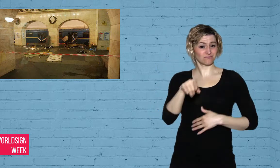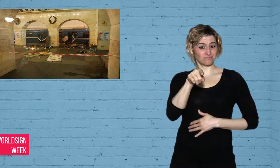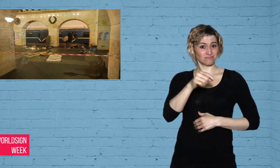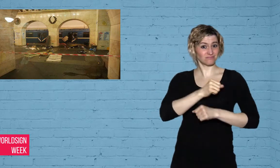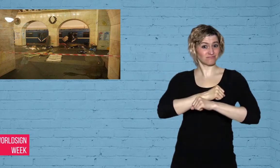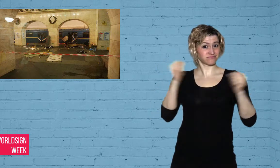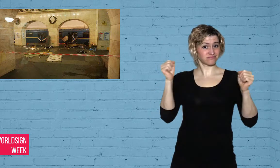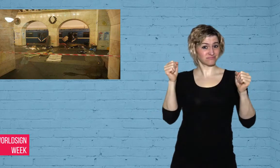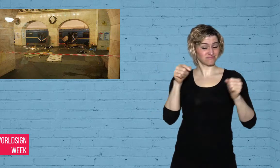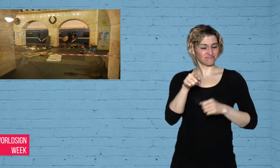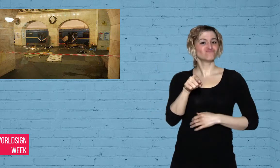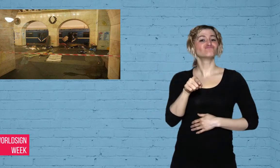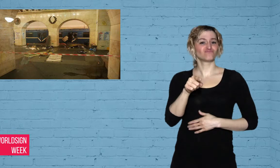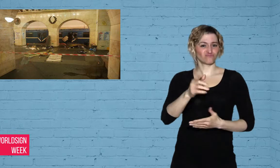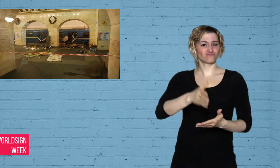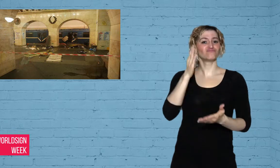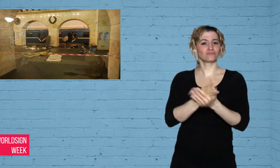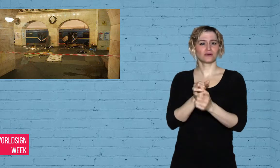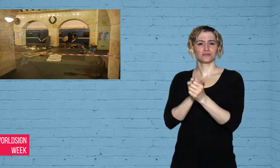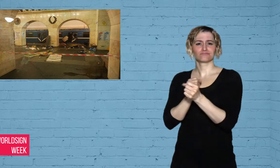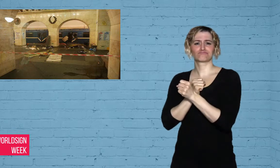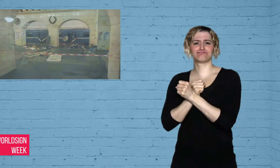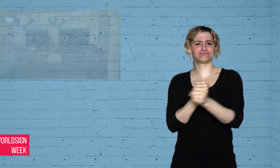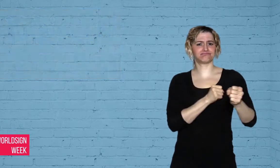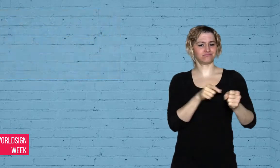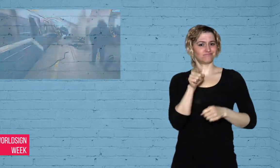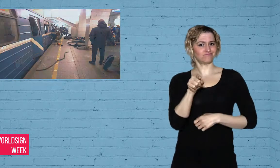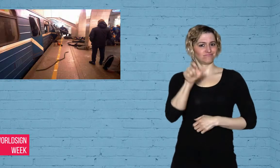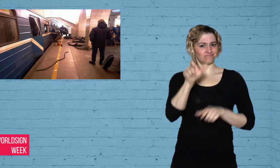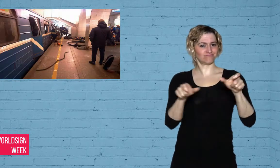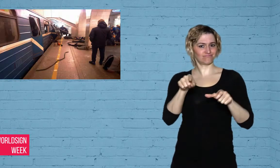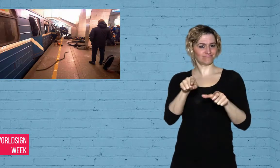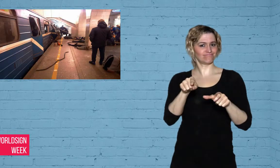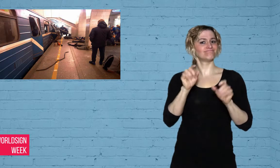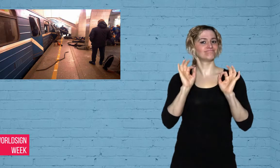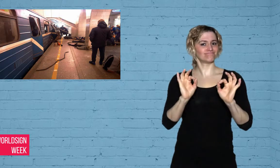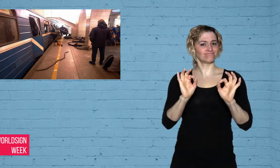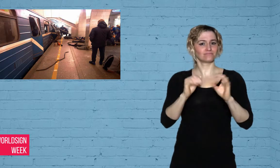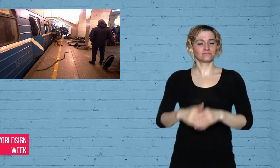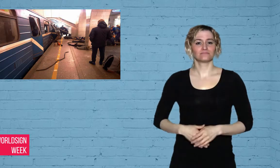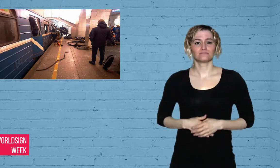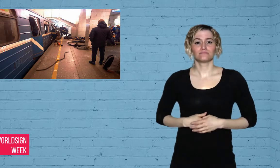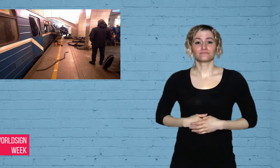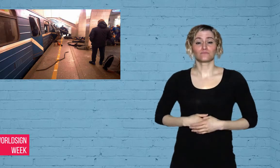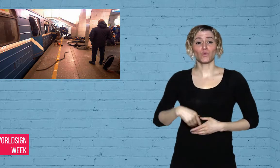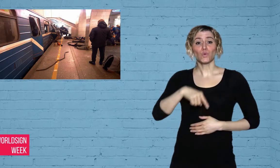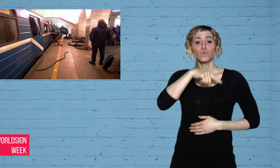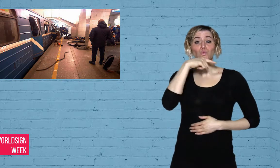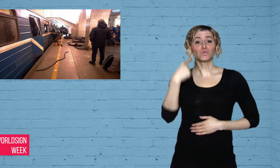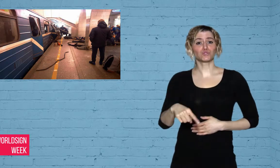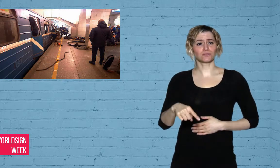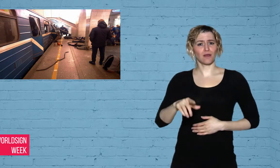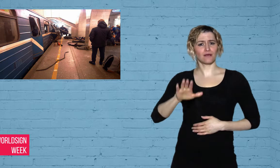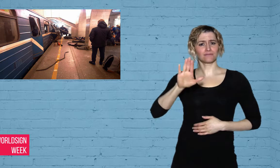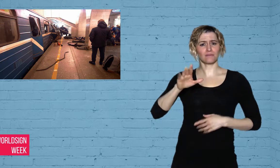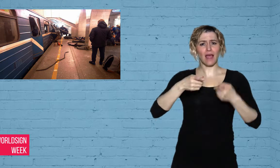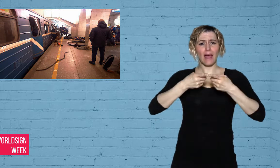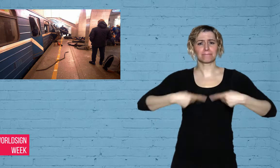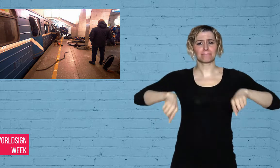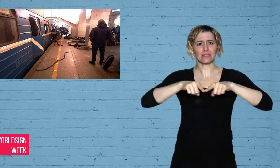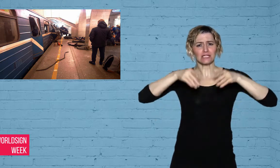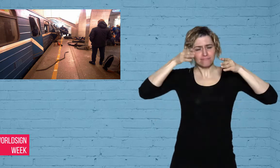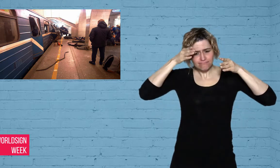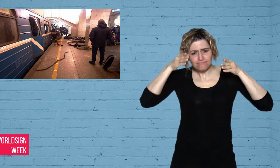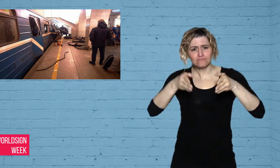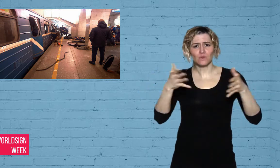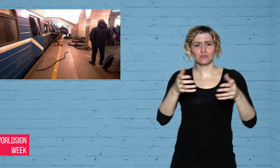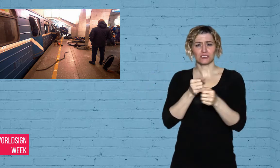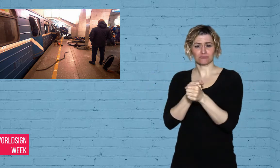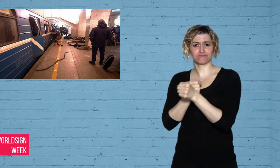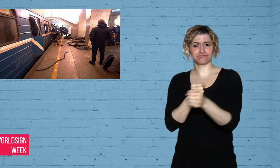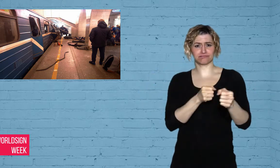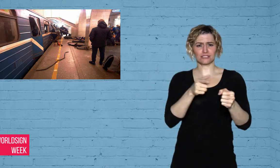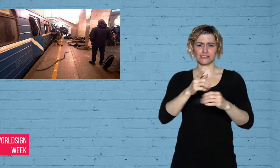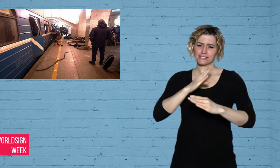it as a “terrorist act.”